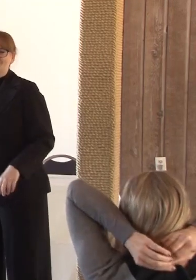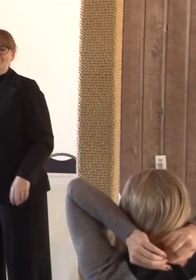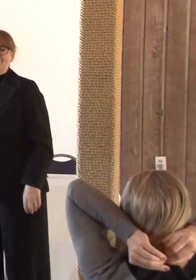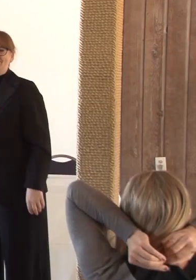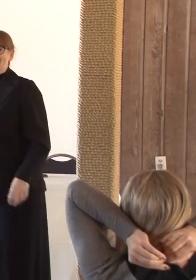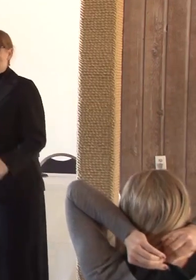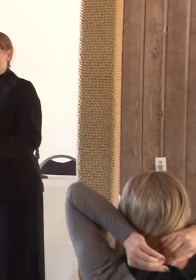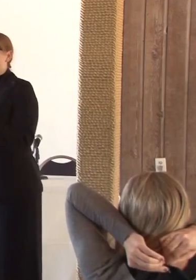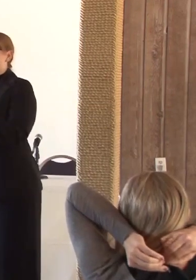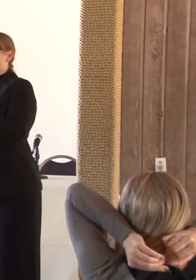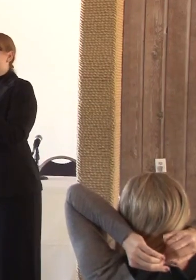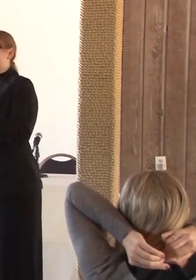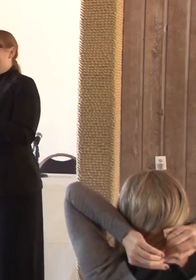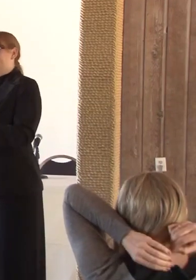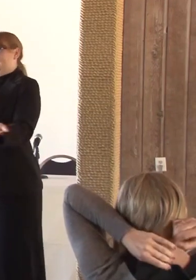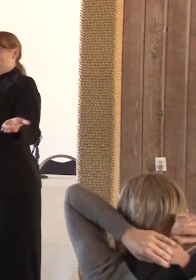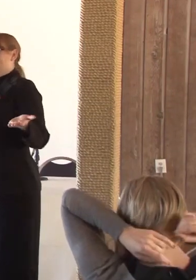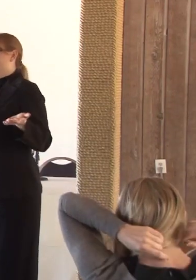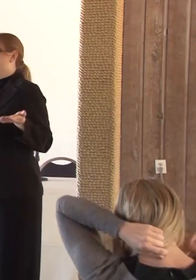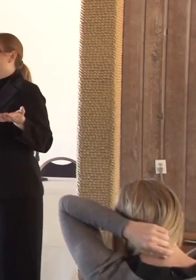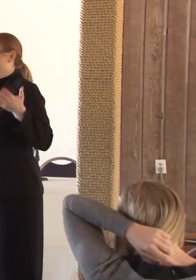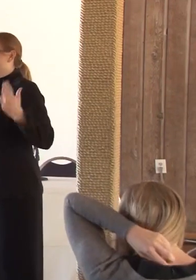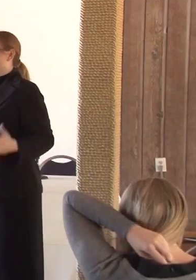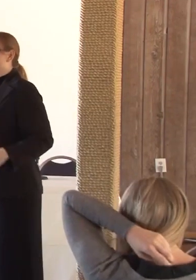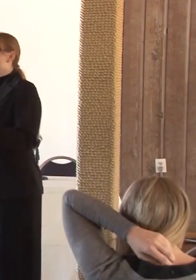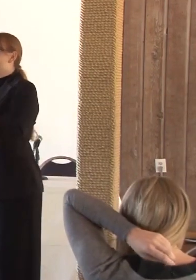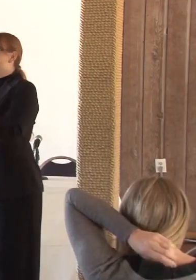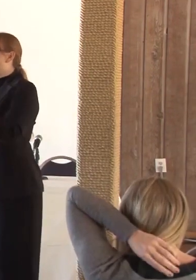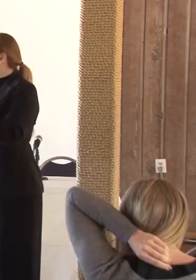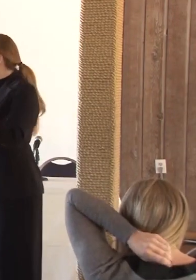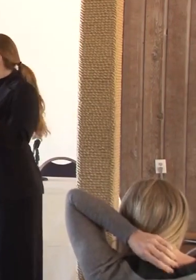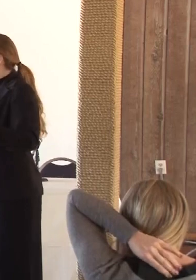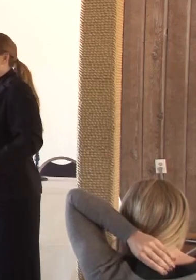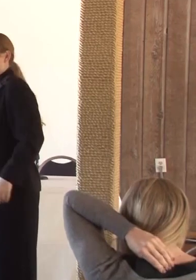to us volunteers in these gray shirts as they create equal access for all.